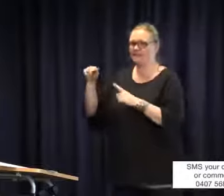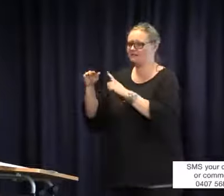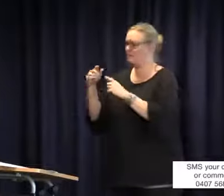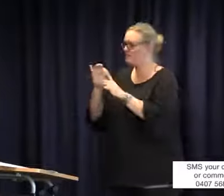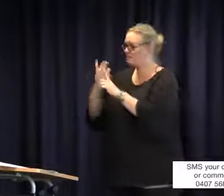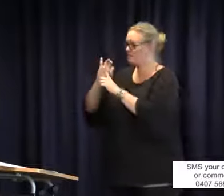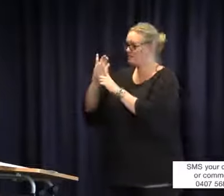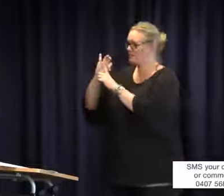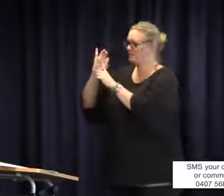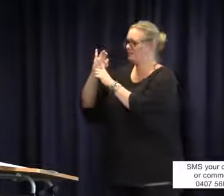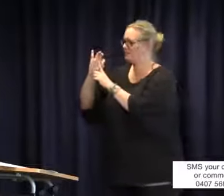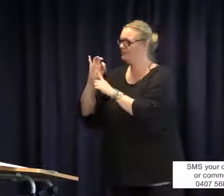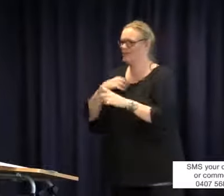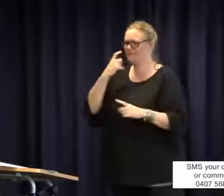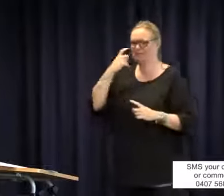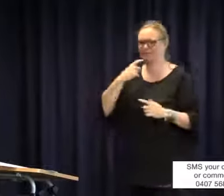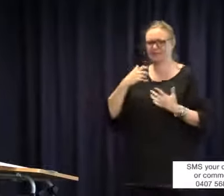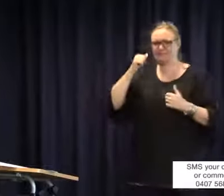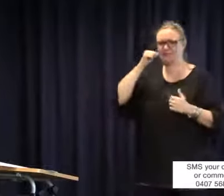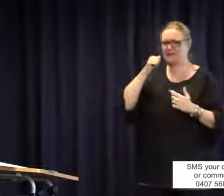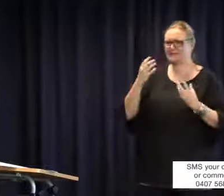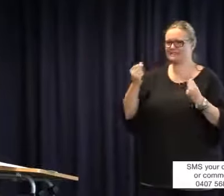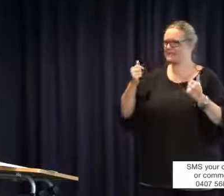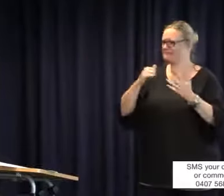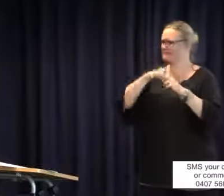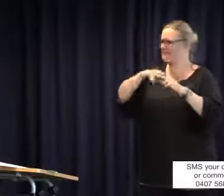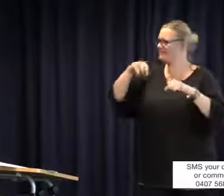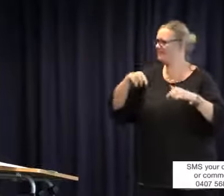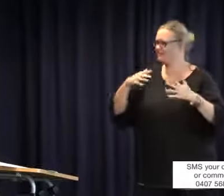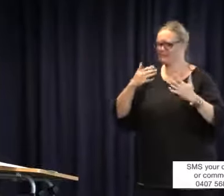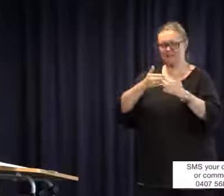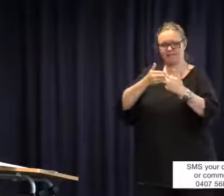However, they wouldn't provide her with Auslan support. I thought things might improve. I